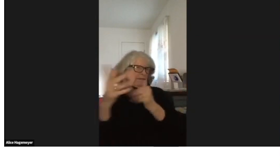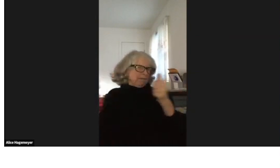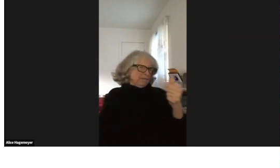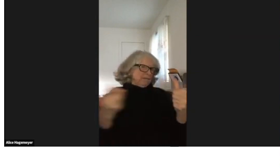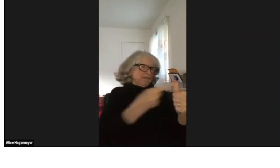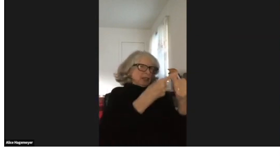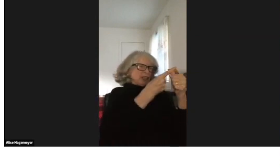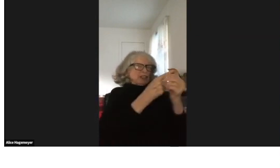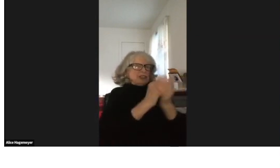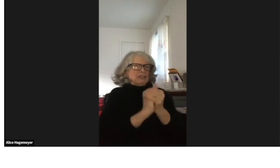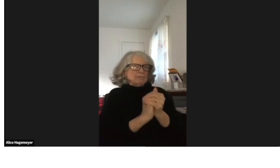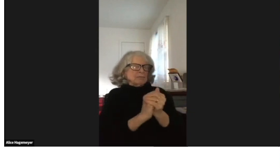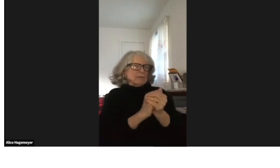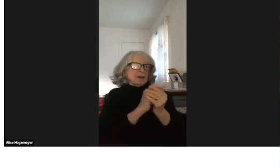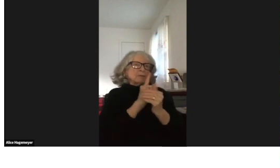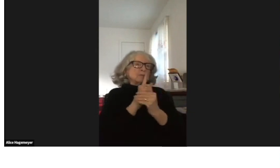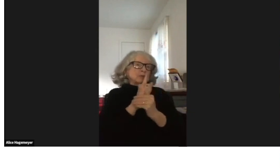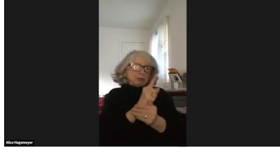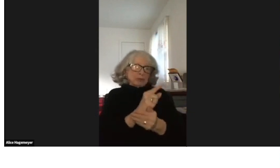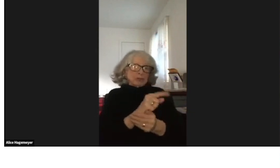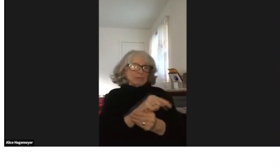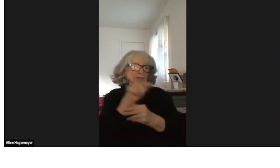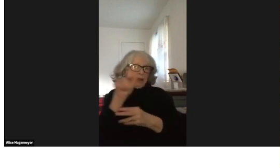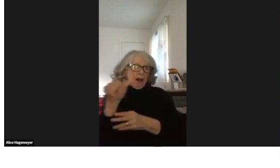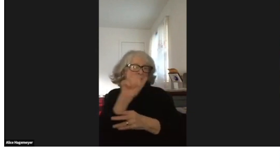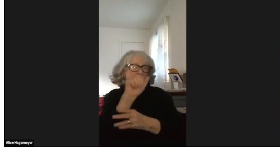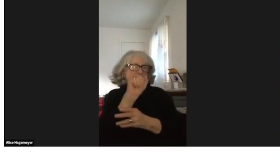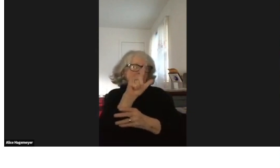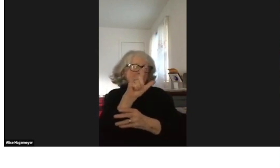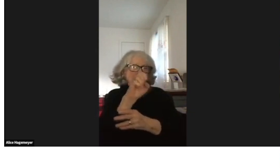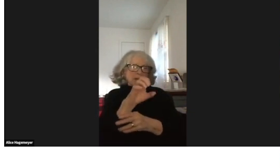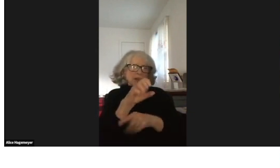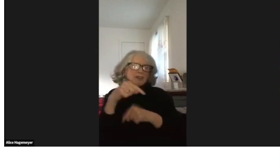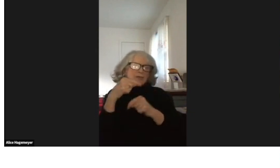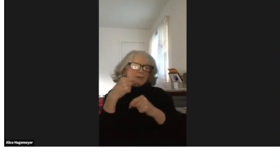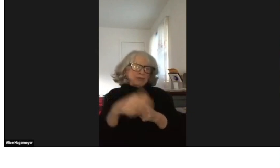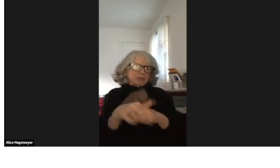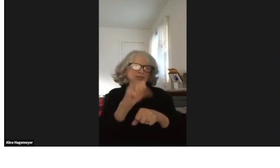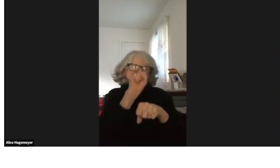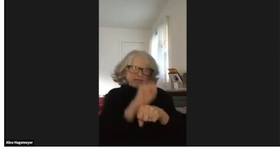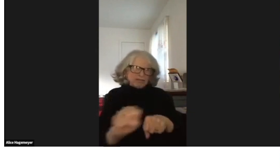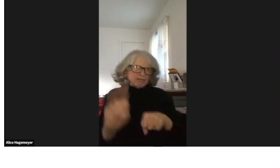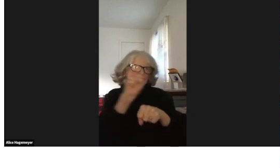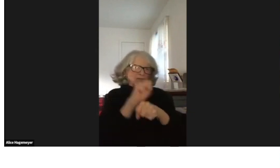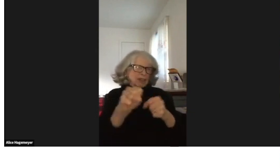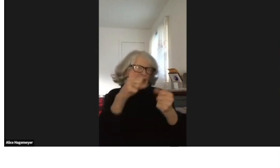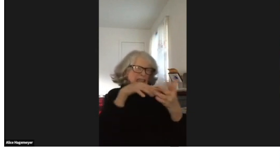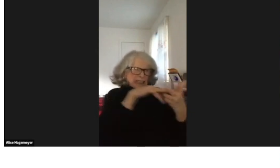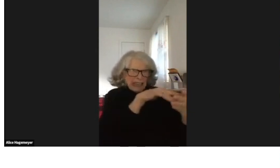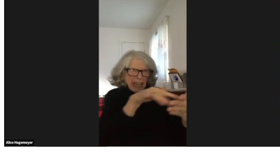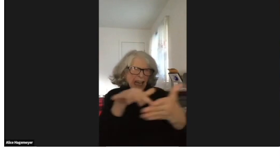And finally, Maryland became the first person to set that up.